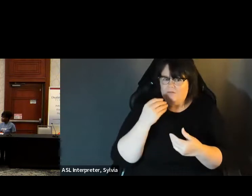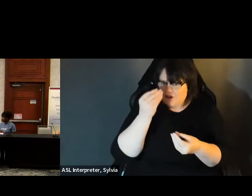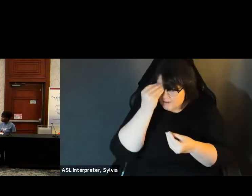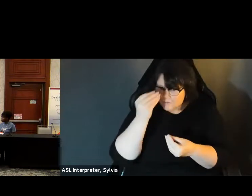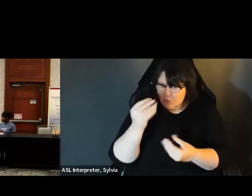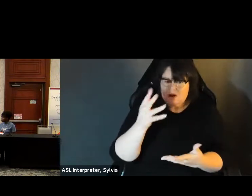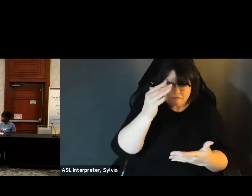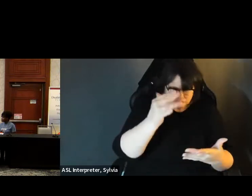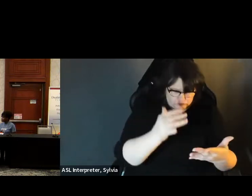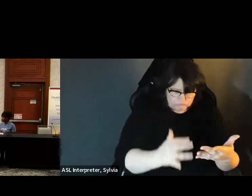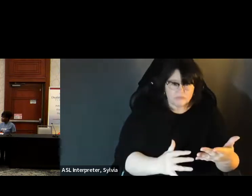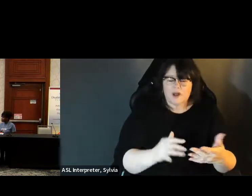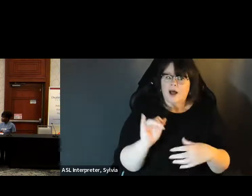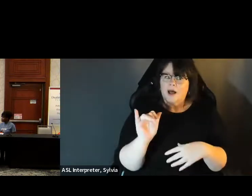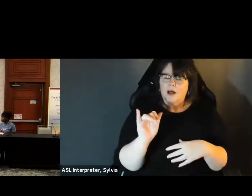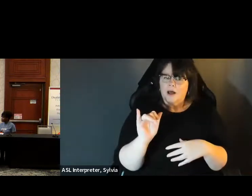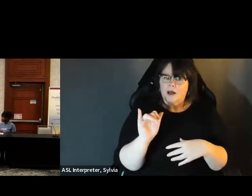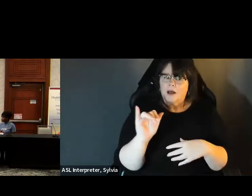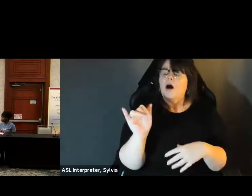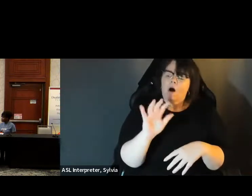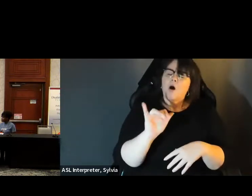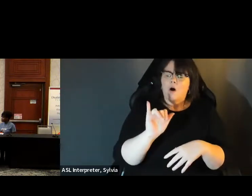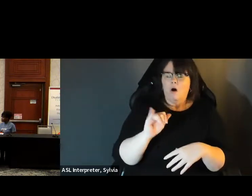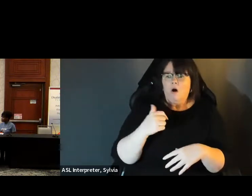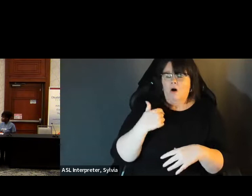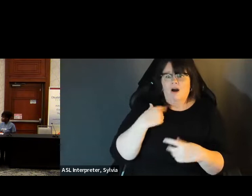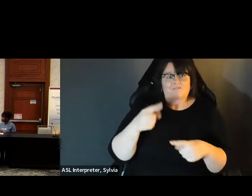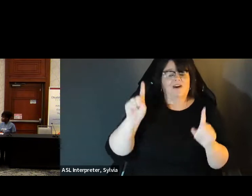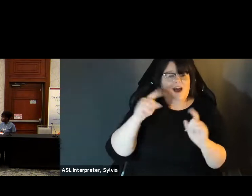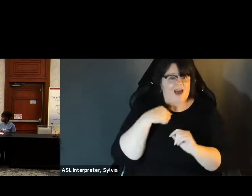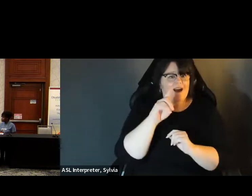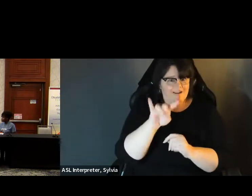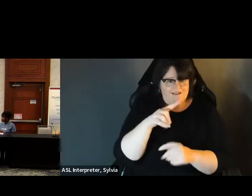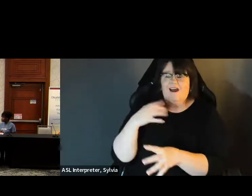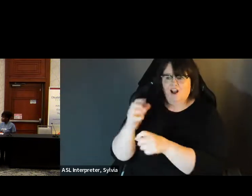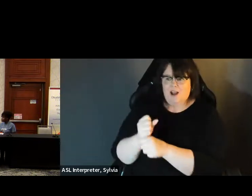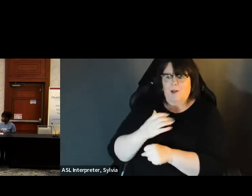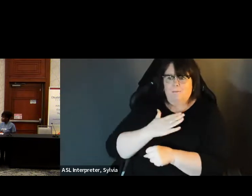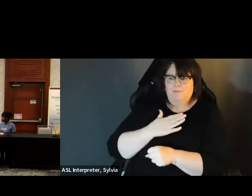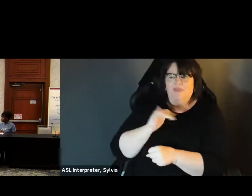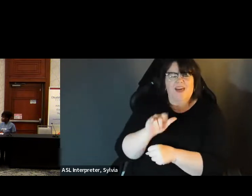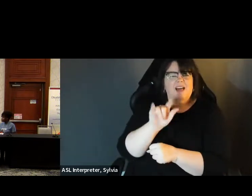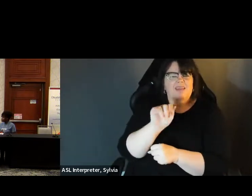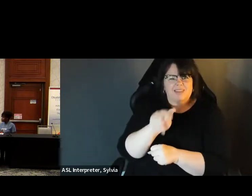Once I did get my email link to vote, it did accept all of that. But I think it's just a good reminder. I do know one person who actually still had an issue, and had she was able to do the voting quick and easy.